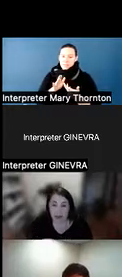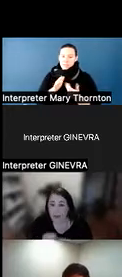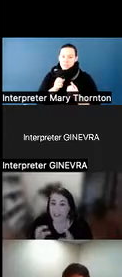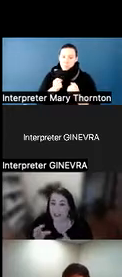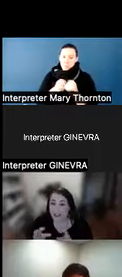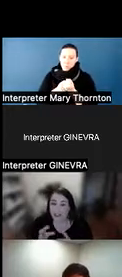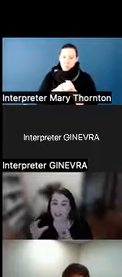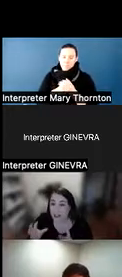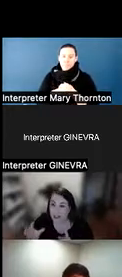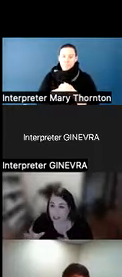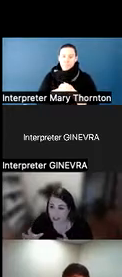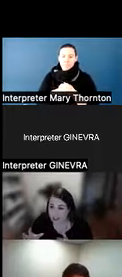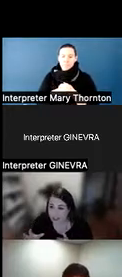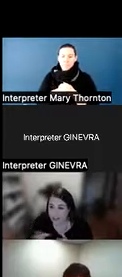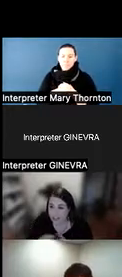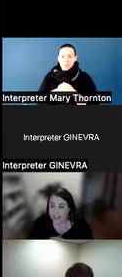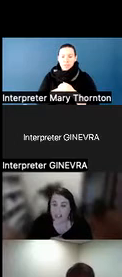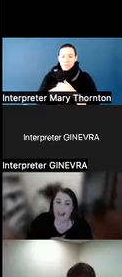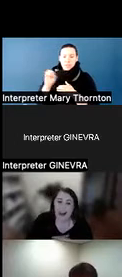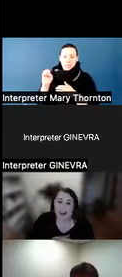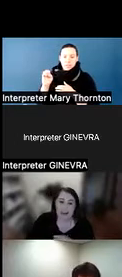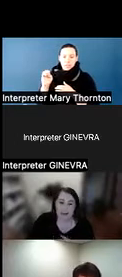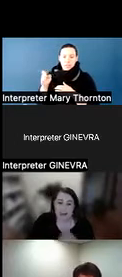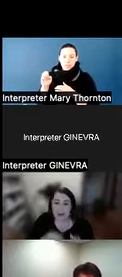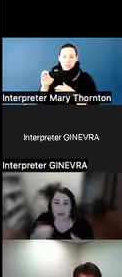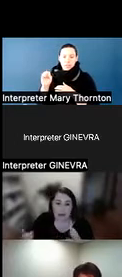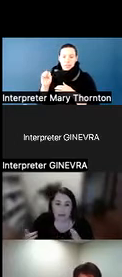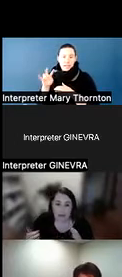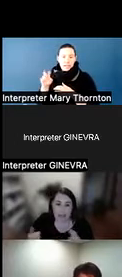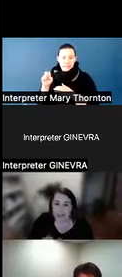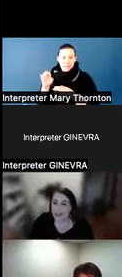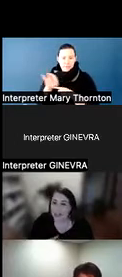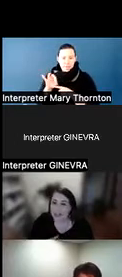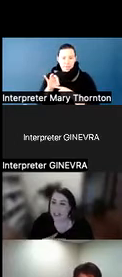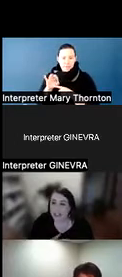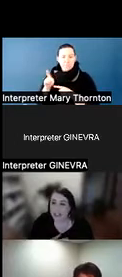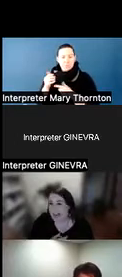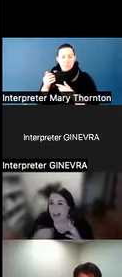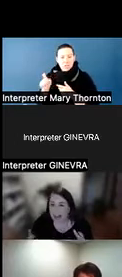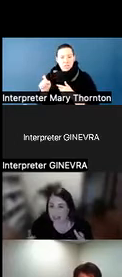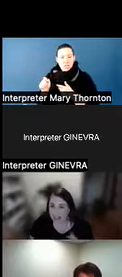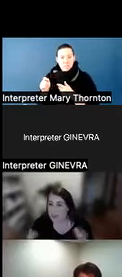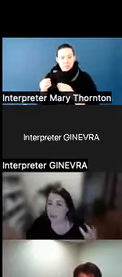but it's not their largest area of need. And then maybe around movement, they're going to need to have access to more